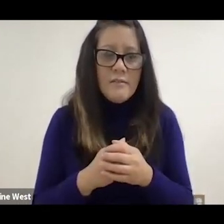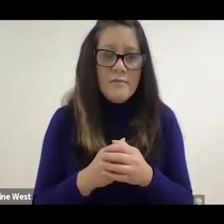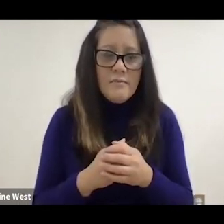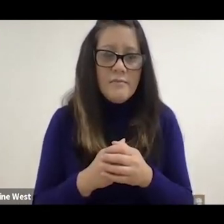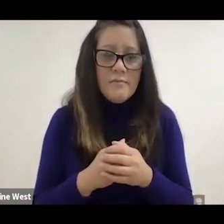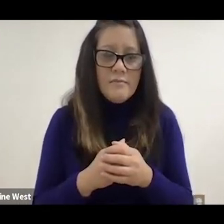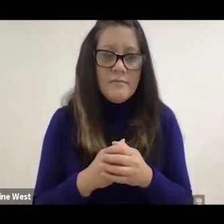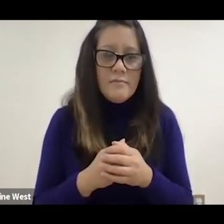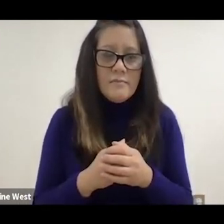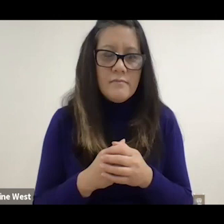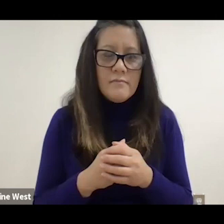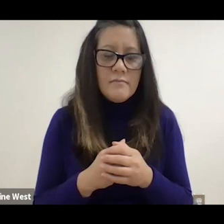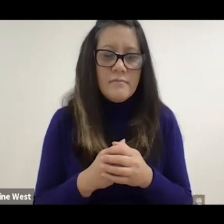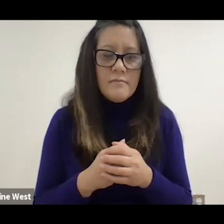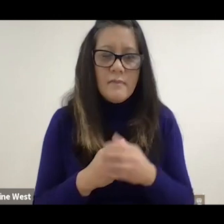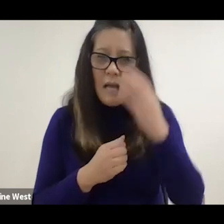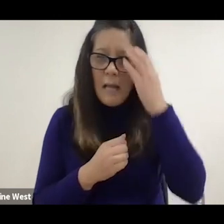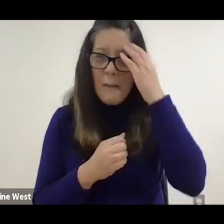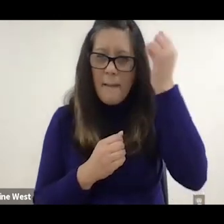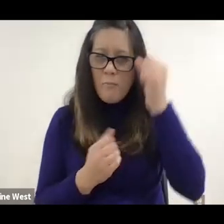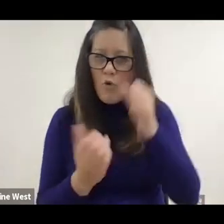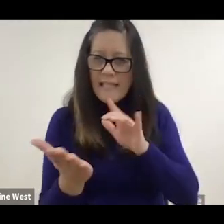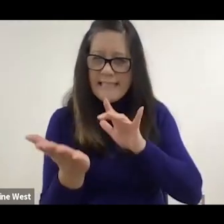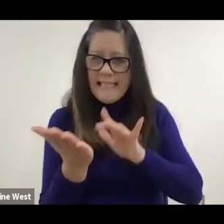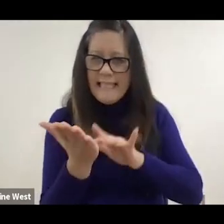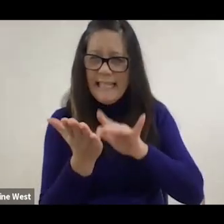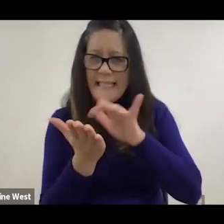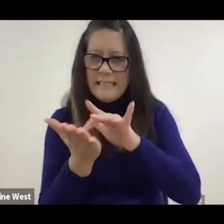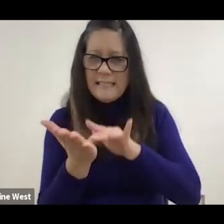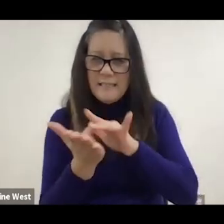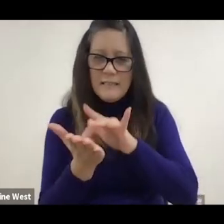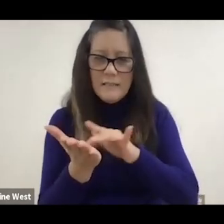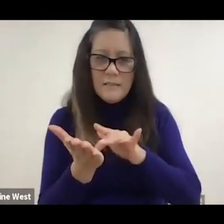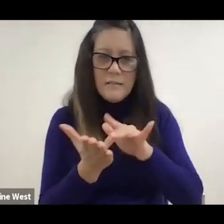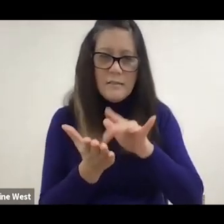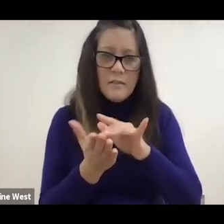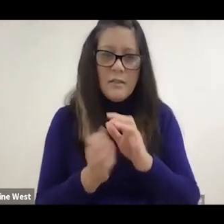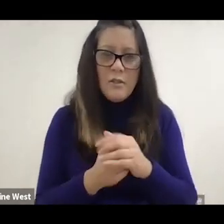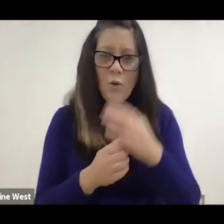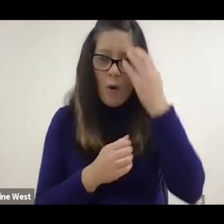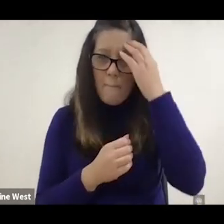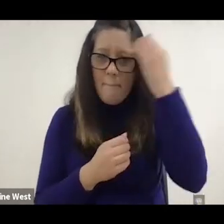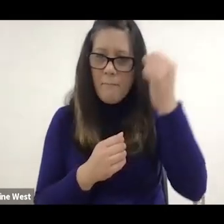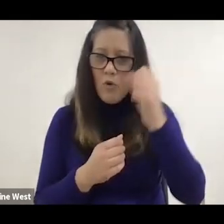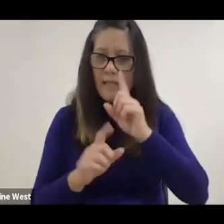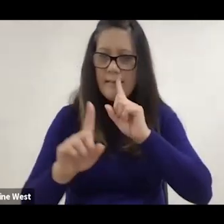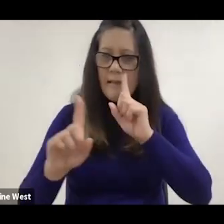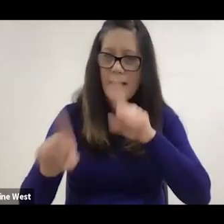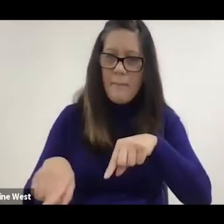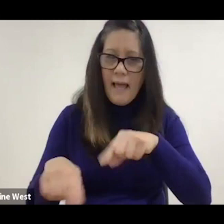either take some memorize the keys or memorize the command.